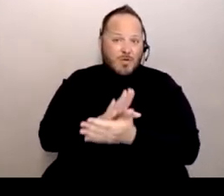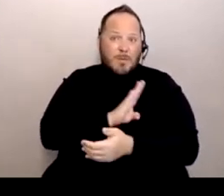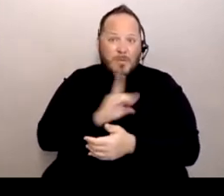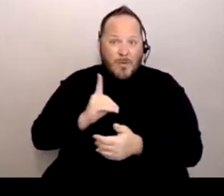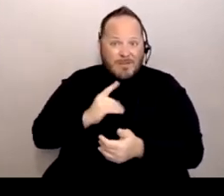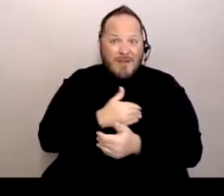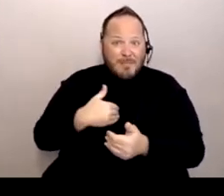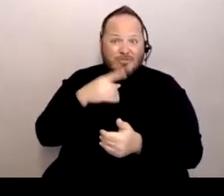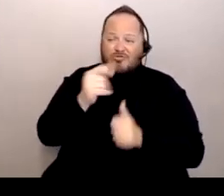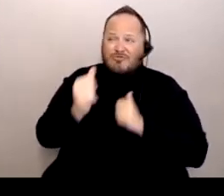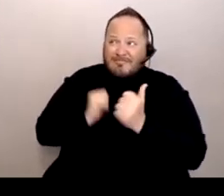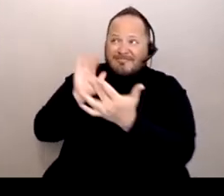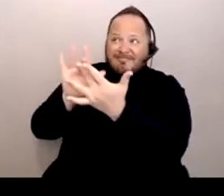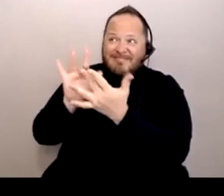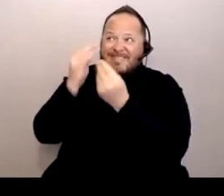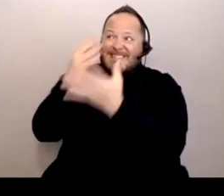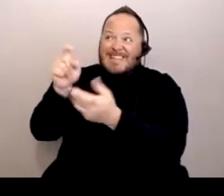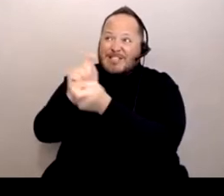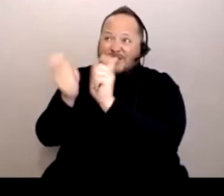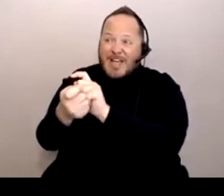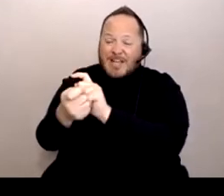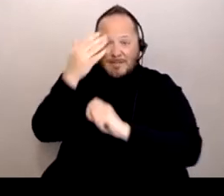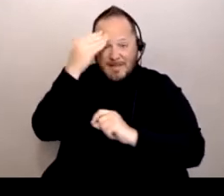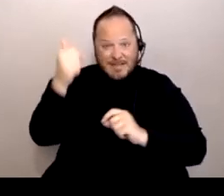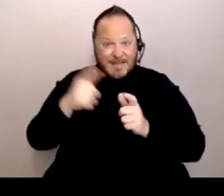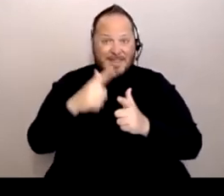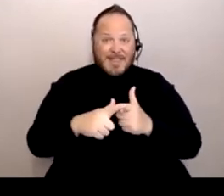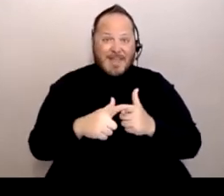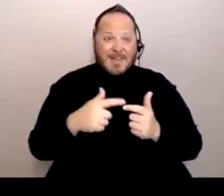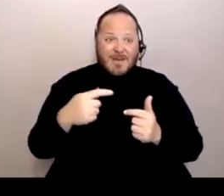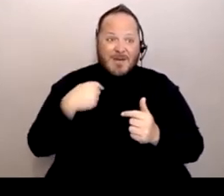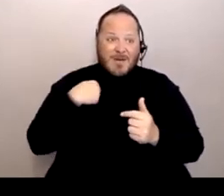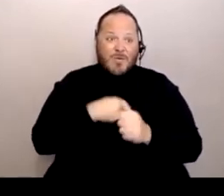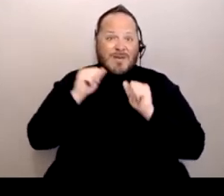because then we have the power to say, "Yo, Superintendent so-and-so,